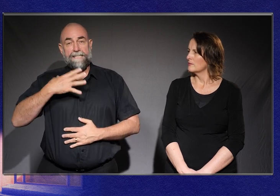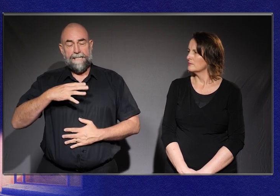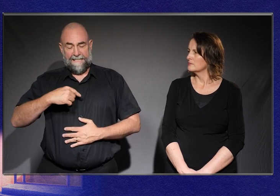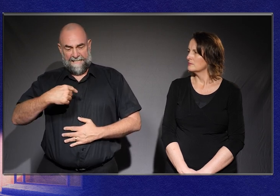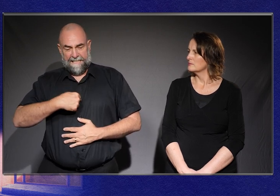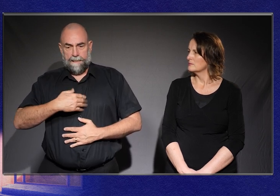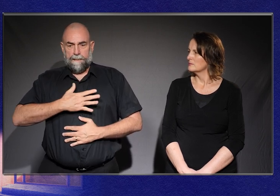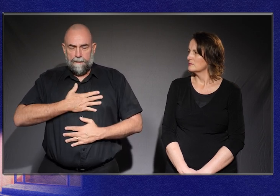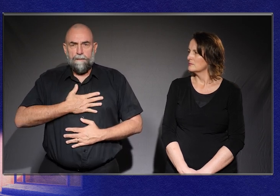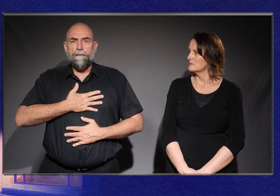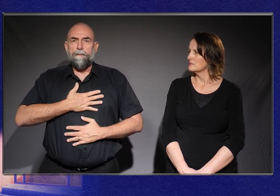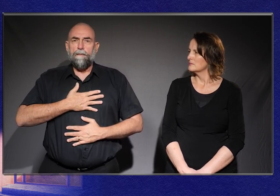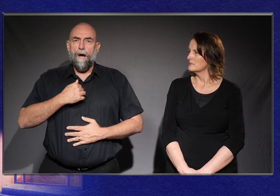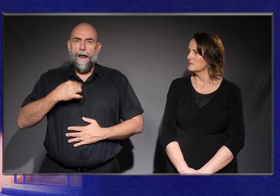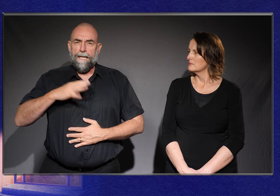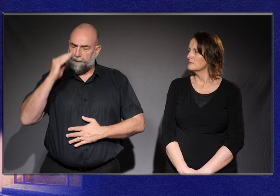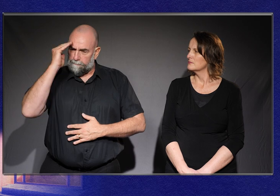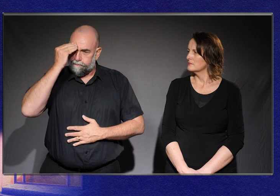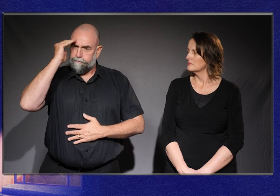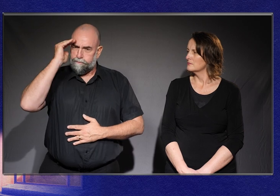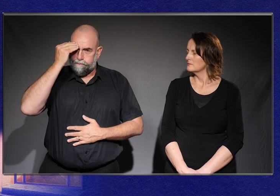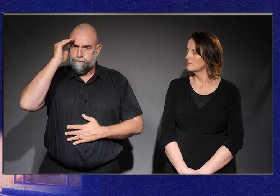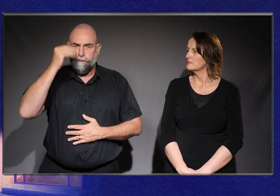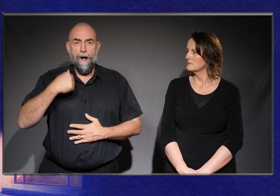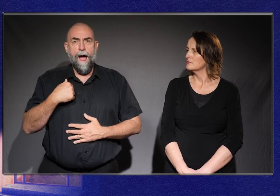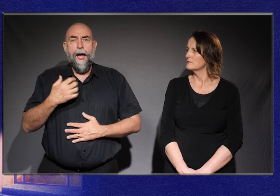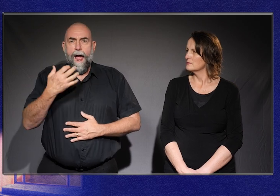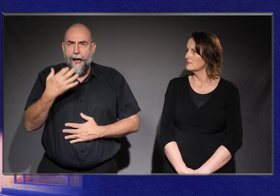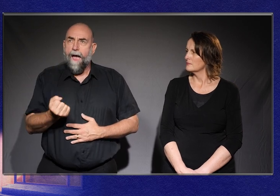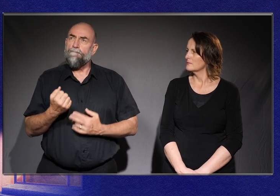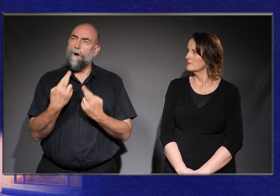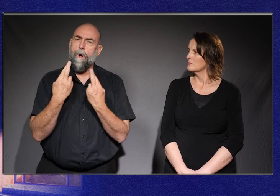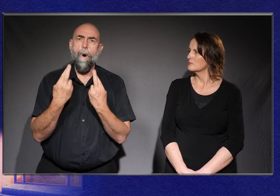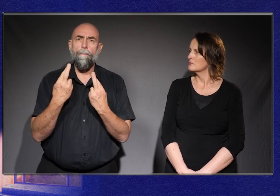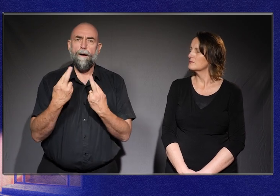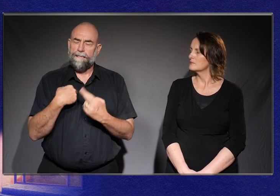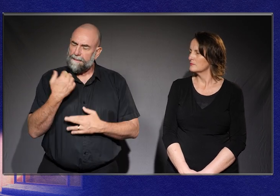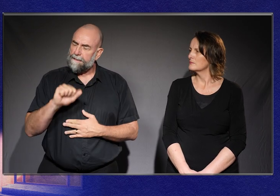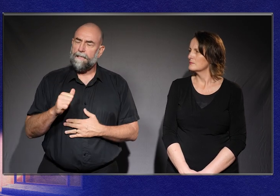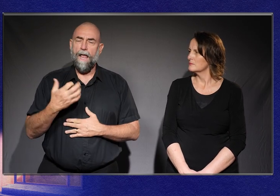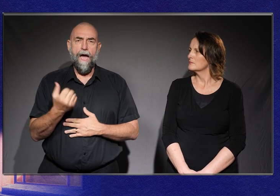This kind of intangible of hope, still sits there.